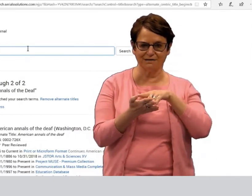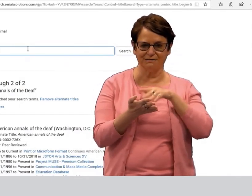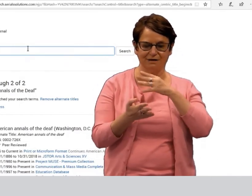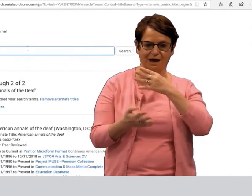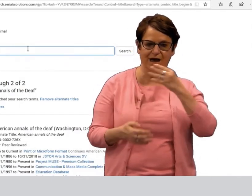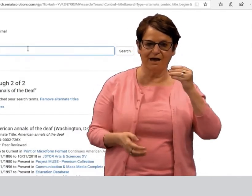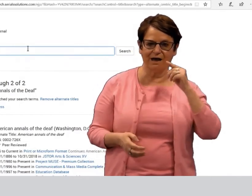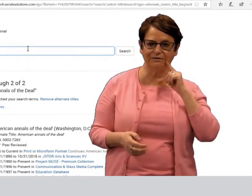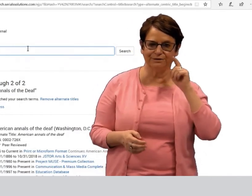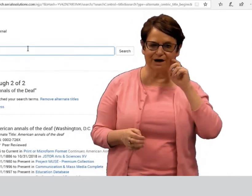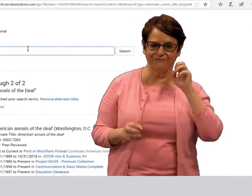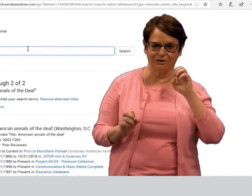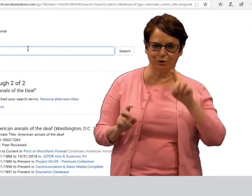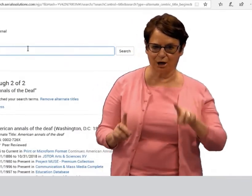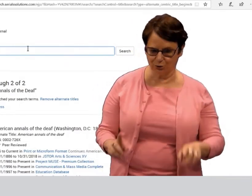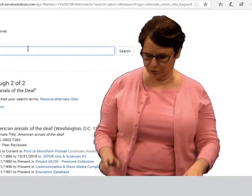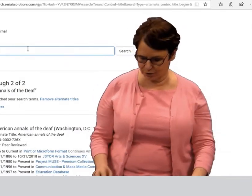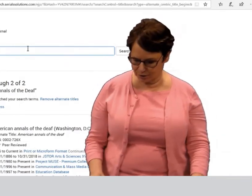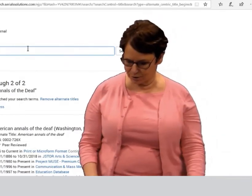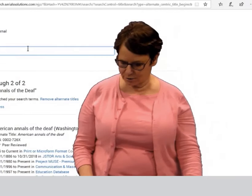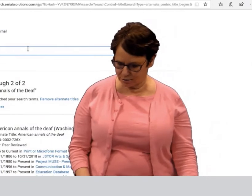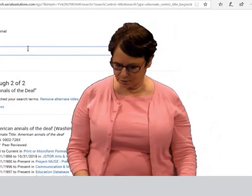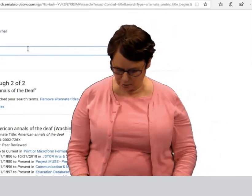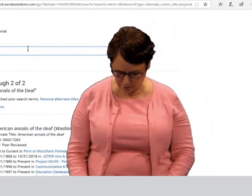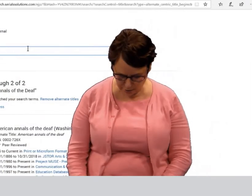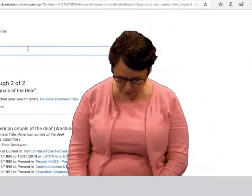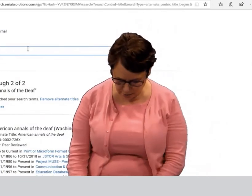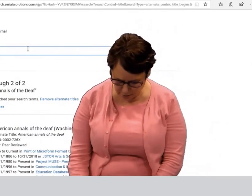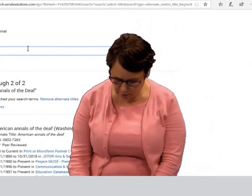is The Journal of Deaf Studies and Deaf Education.